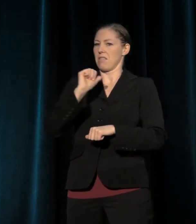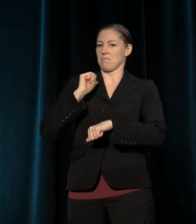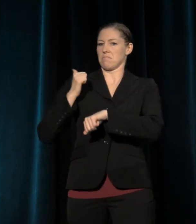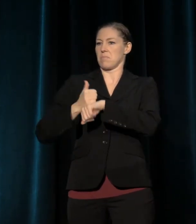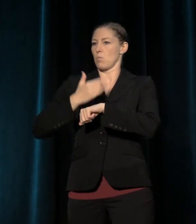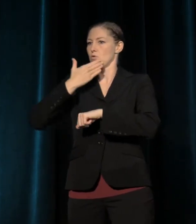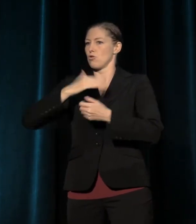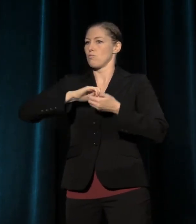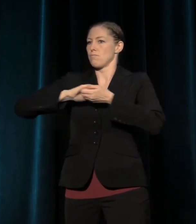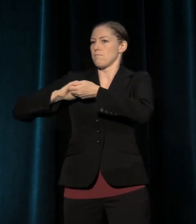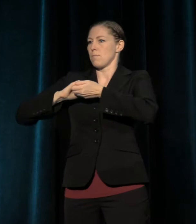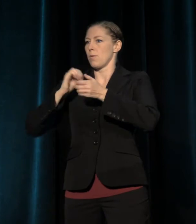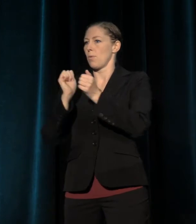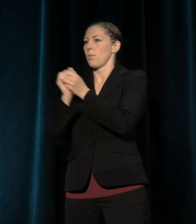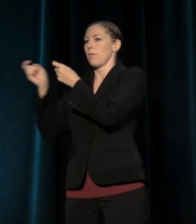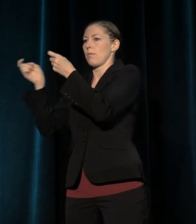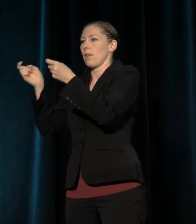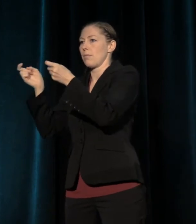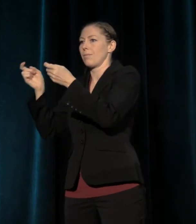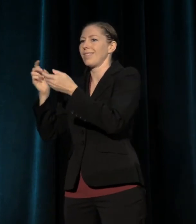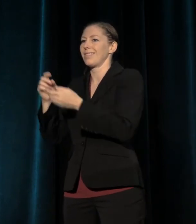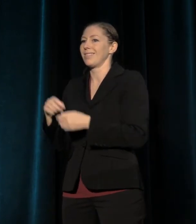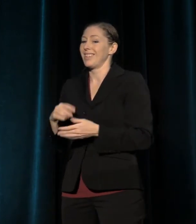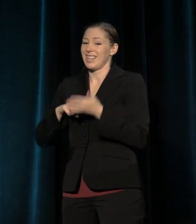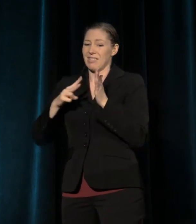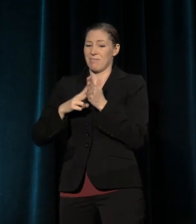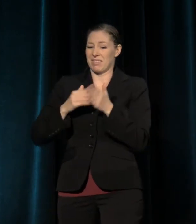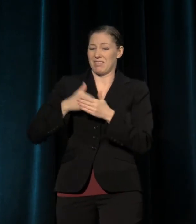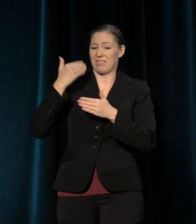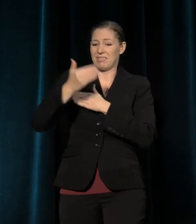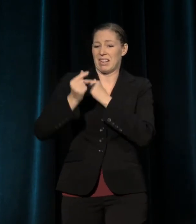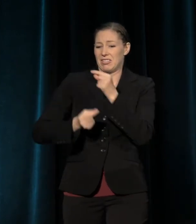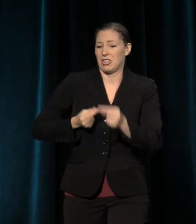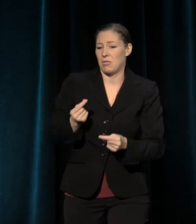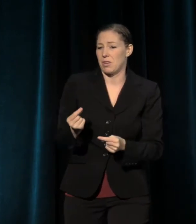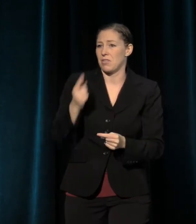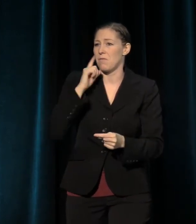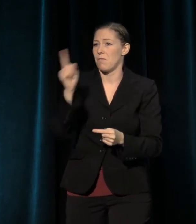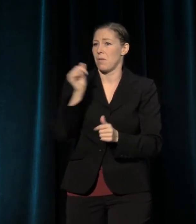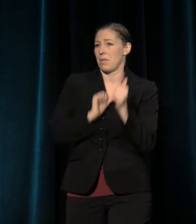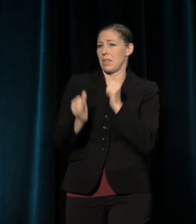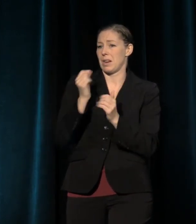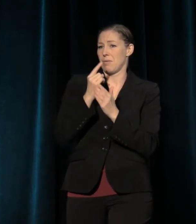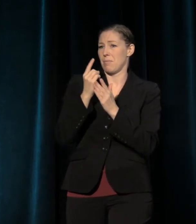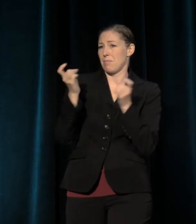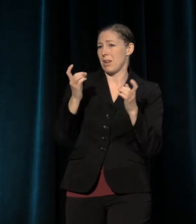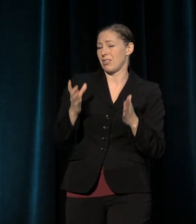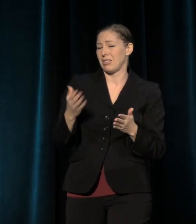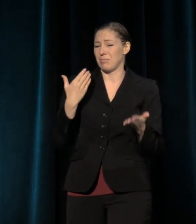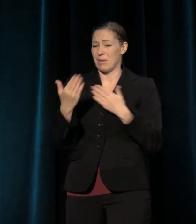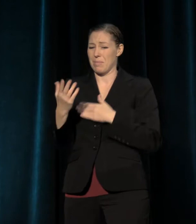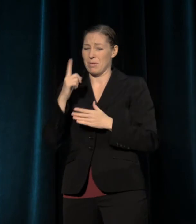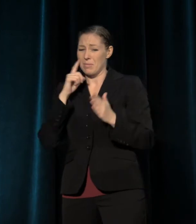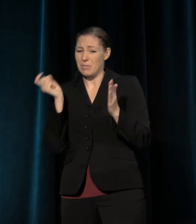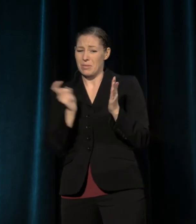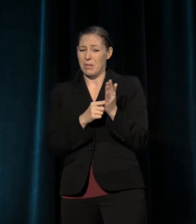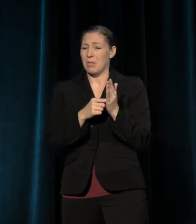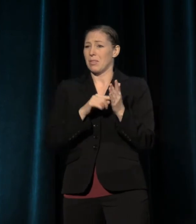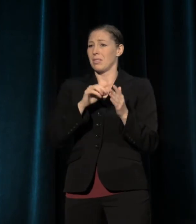and we do not start making these jobs more attractive for the next generation of great theater managers, I fear we may find ourselves striving to make stunning theater